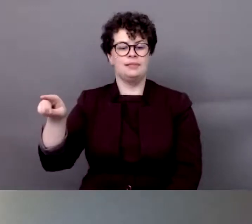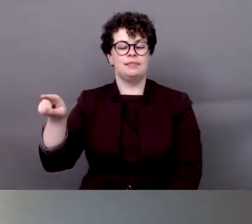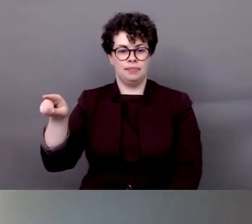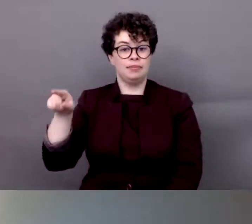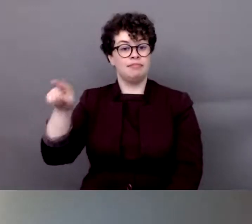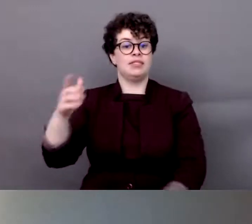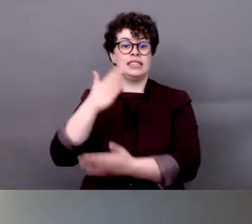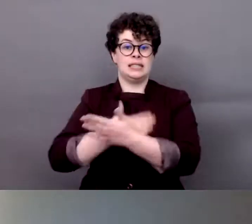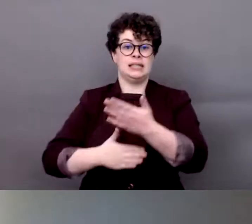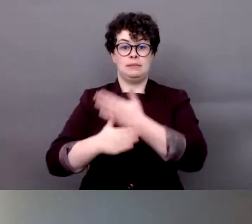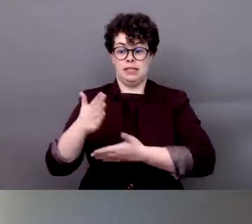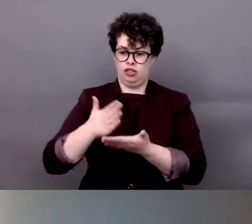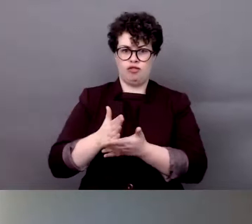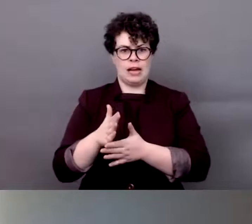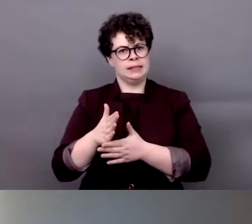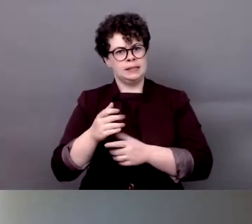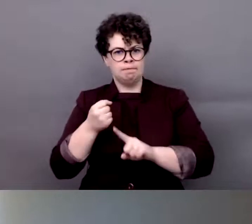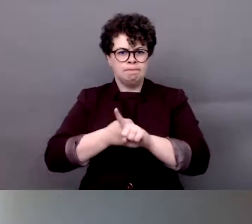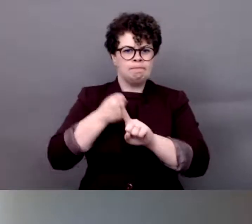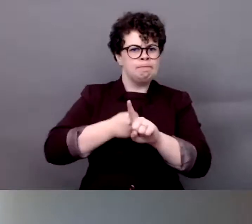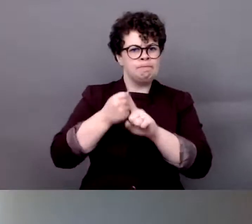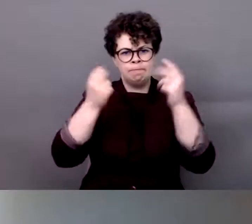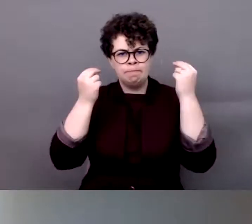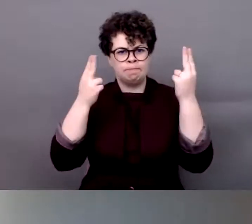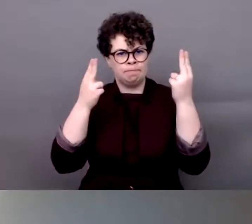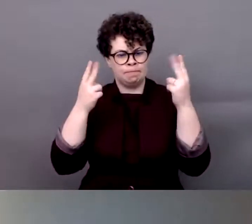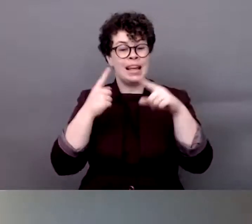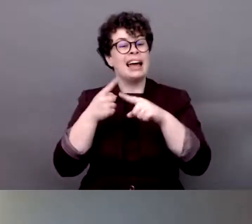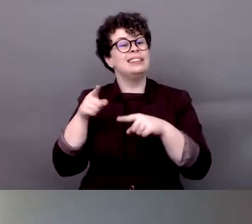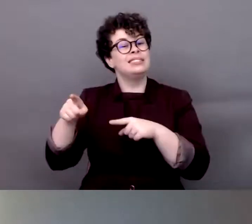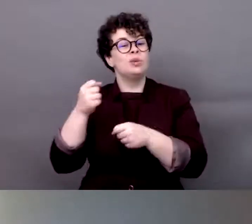an active disability rights advocate, development